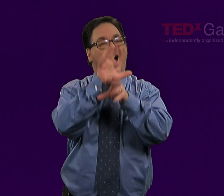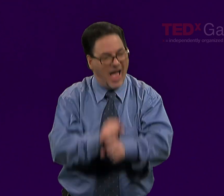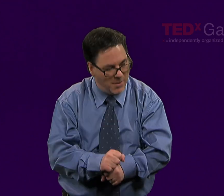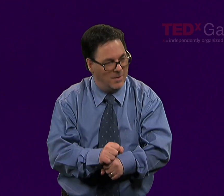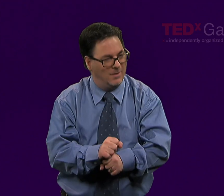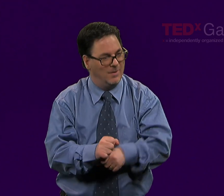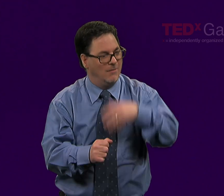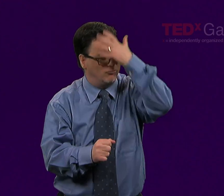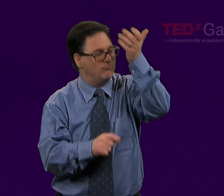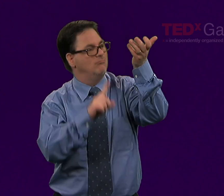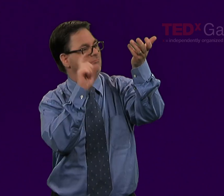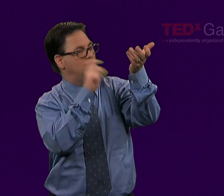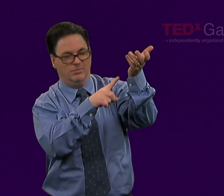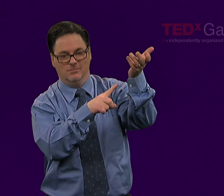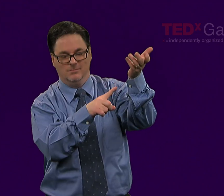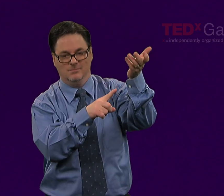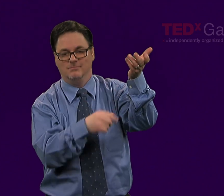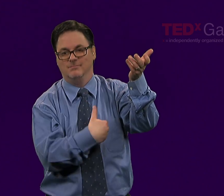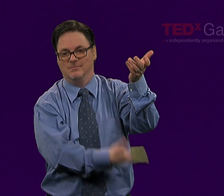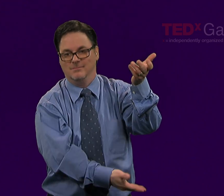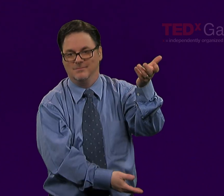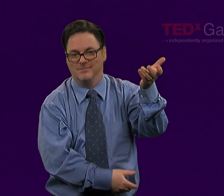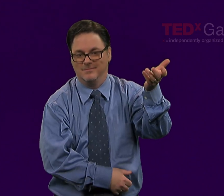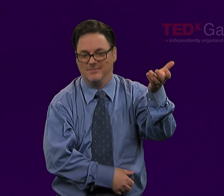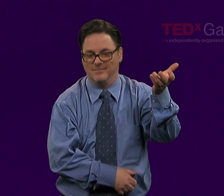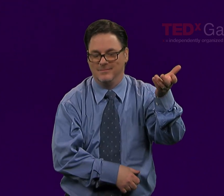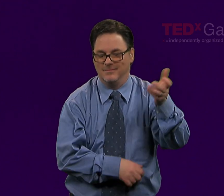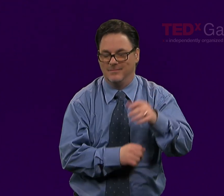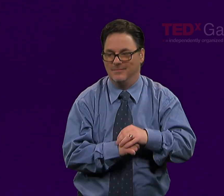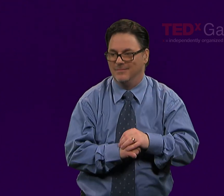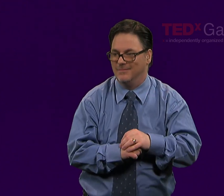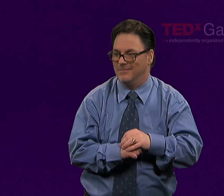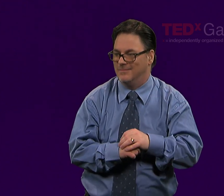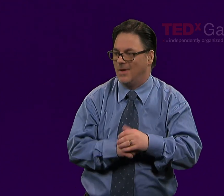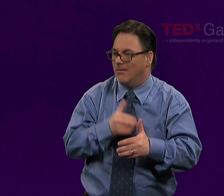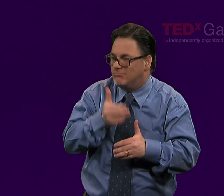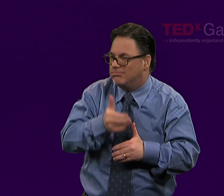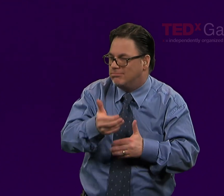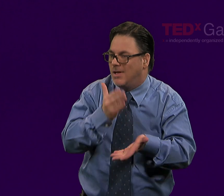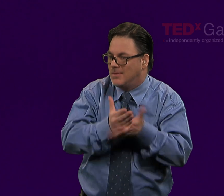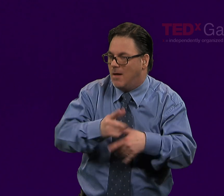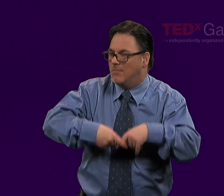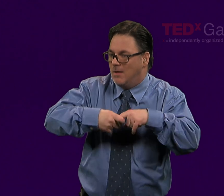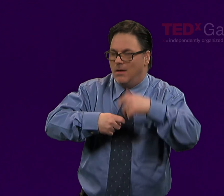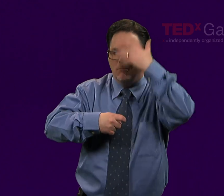It has to be done through developing a habit of self-examination. It occurs repeatedly.